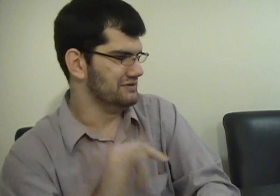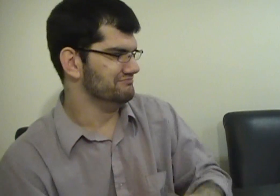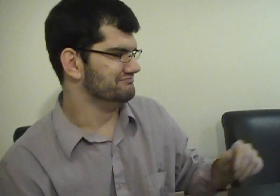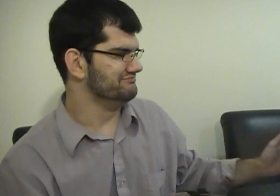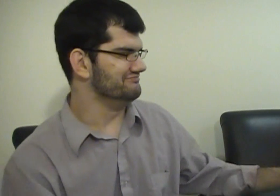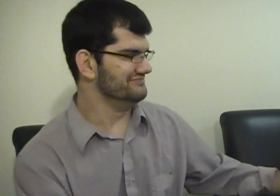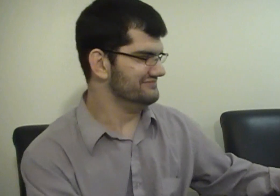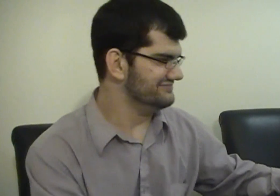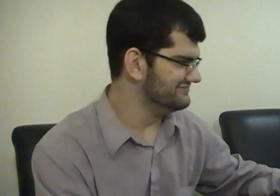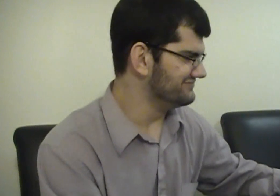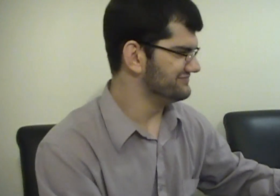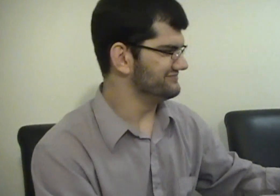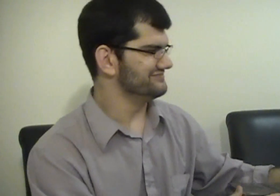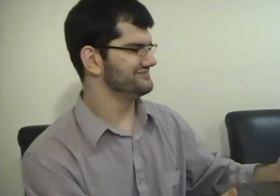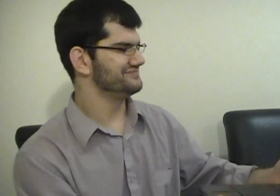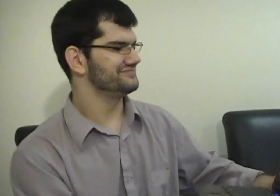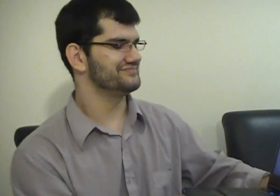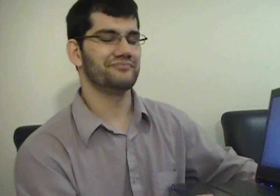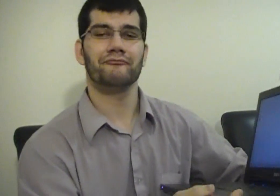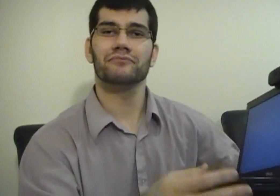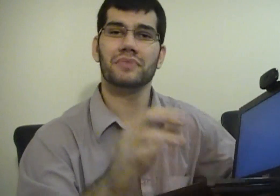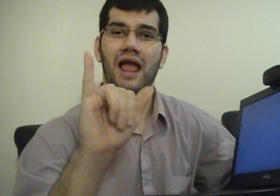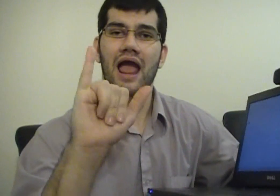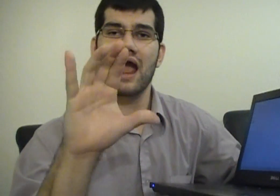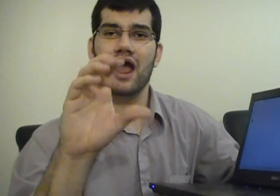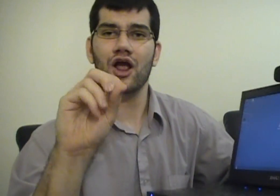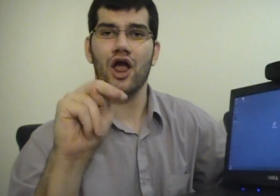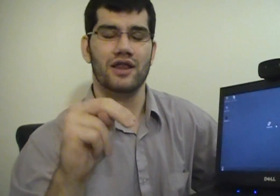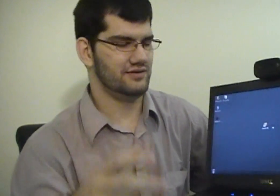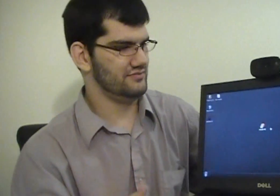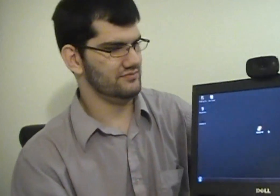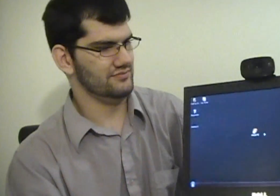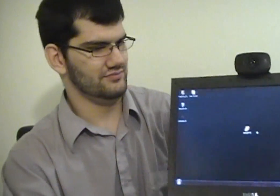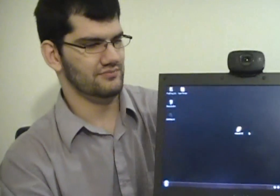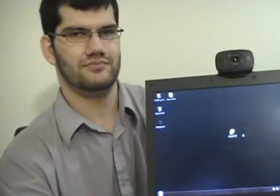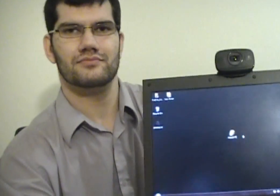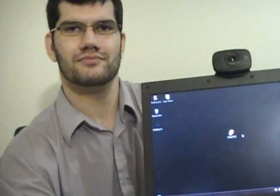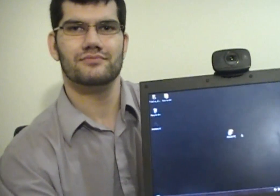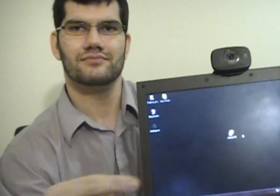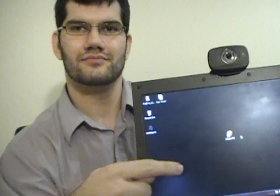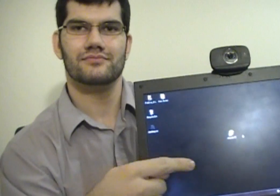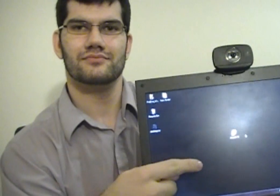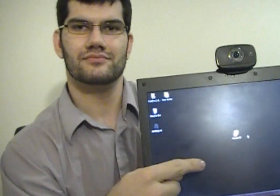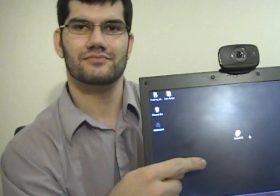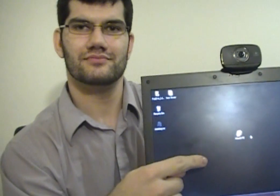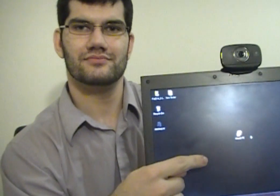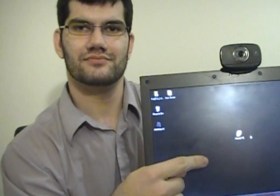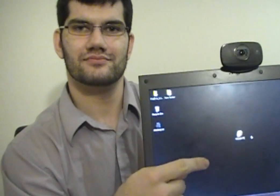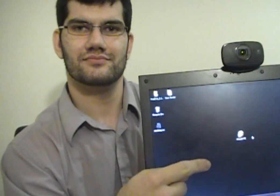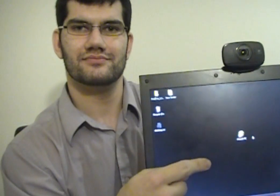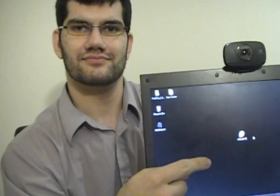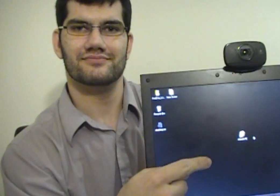There is the icon